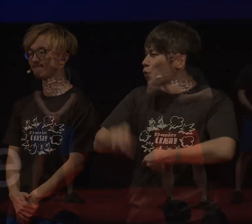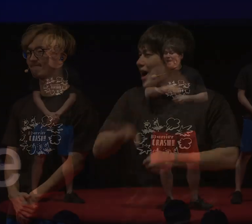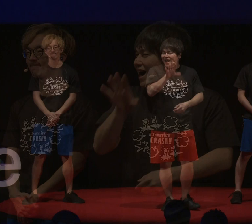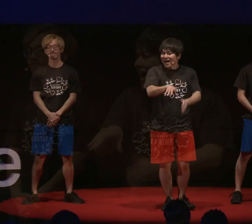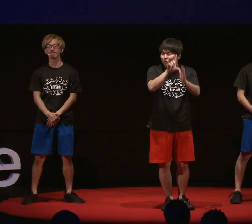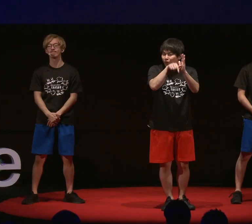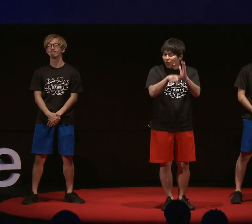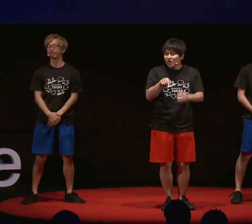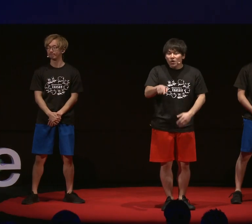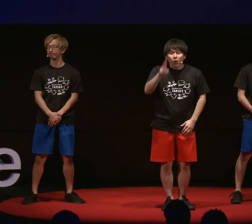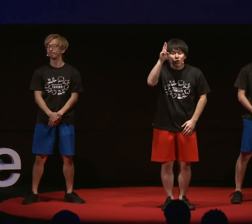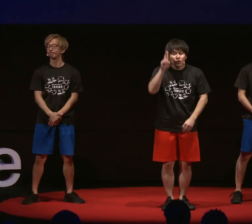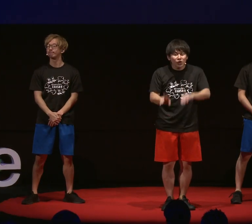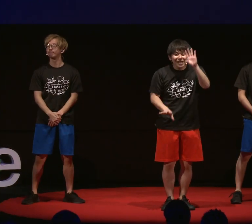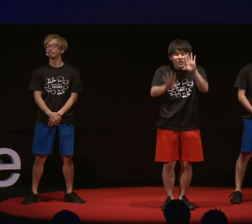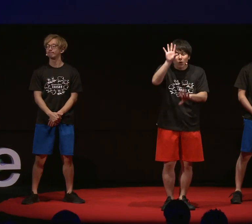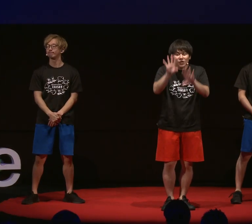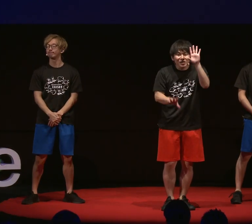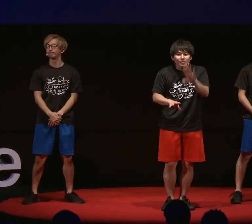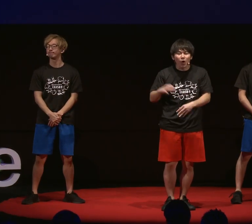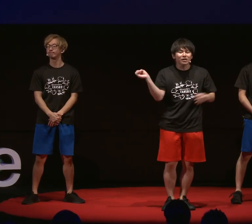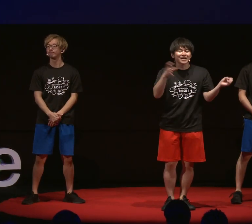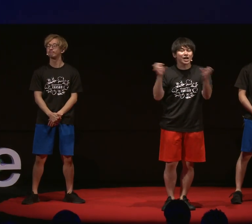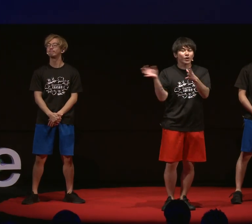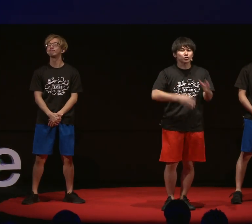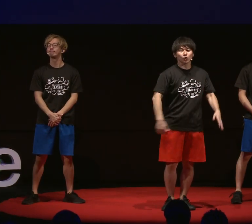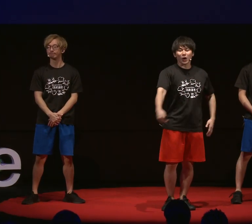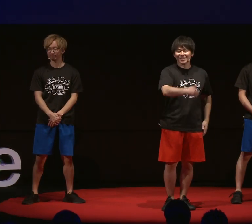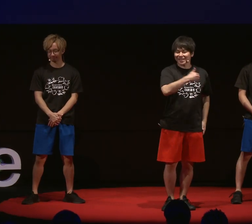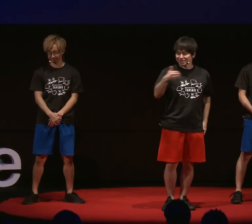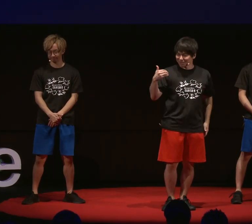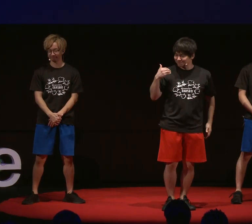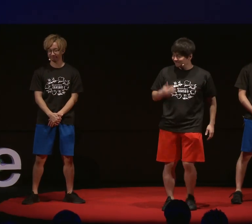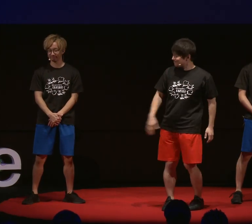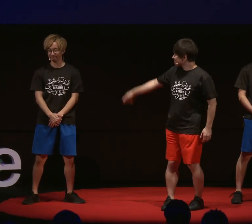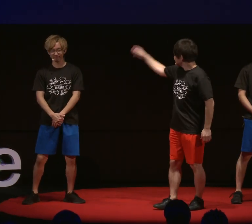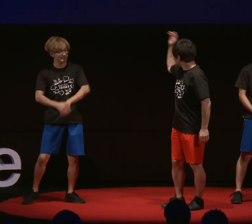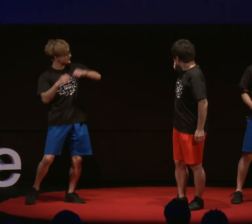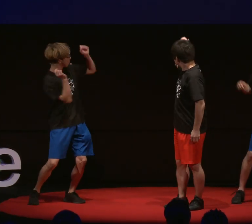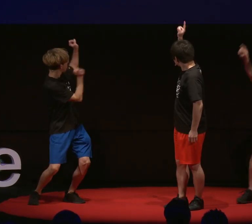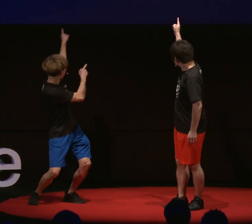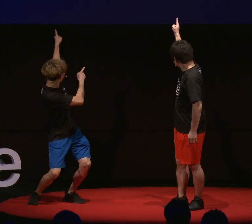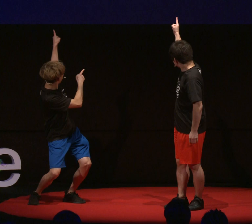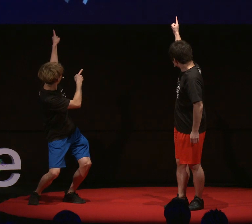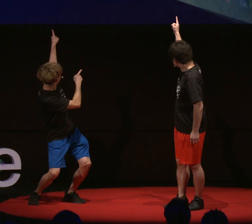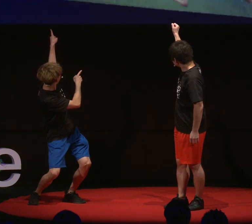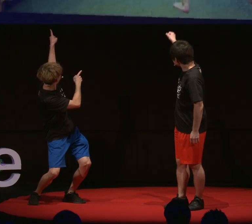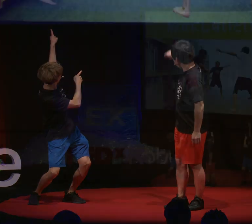If you know sign language, you can even talk in this situation. Ta-da!